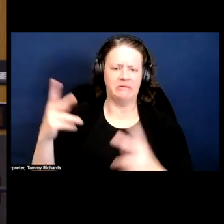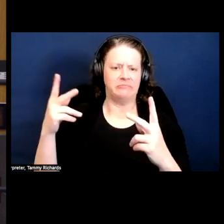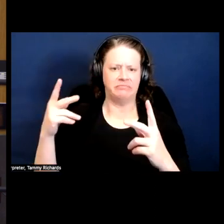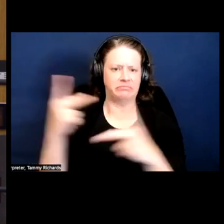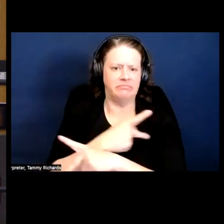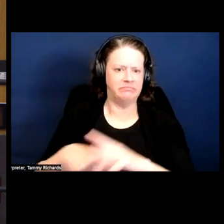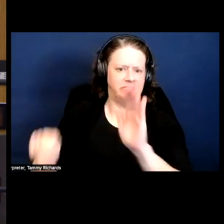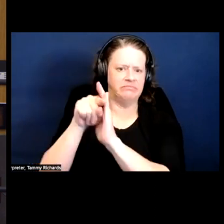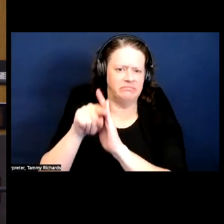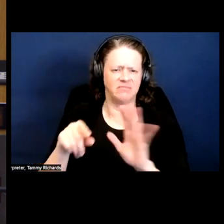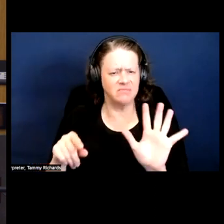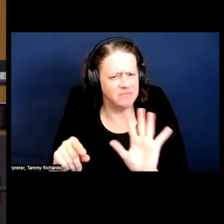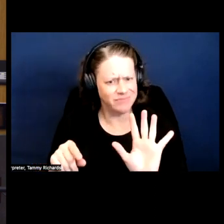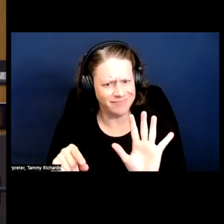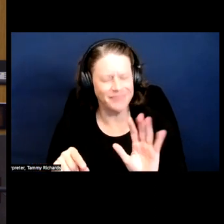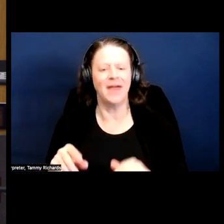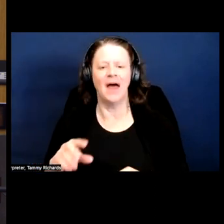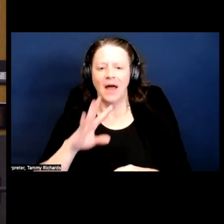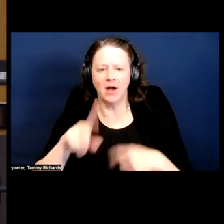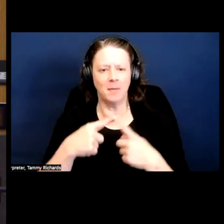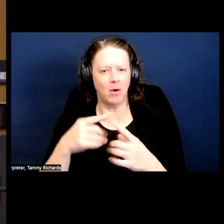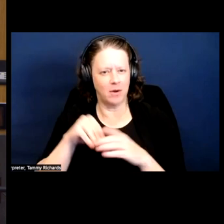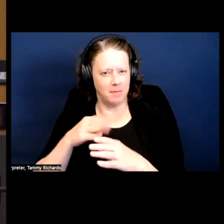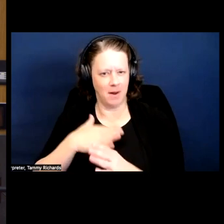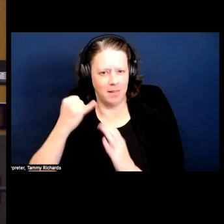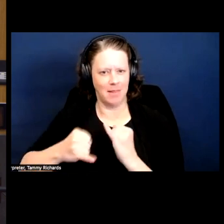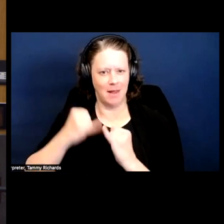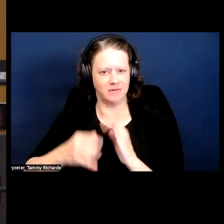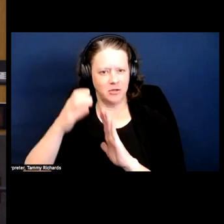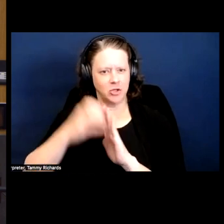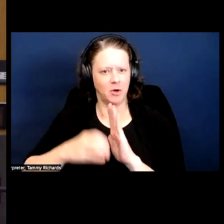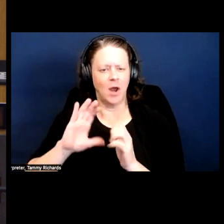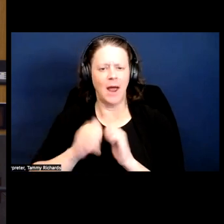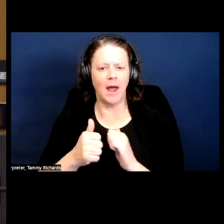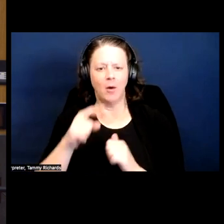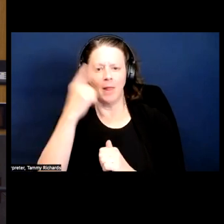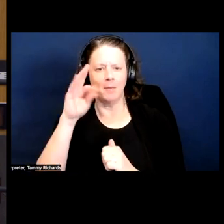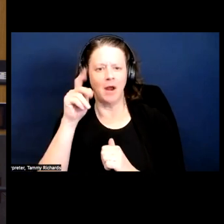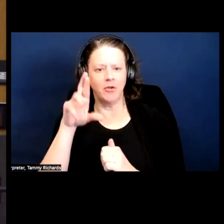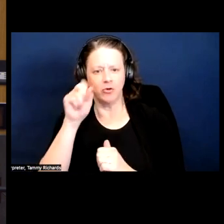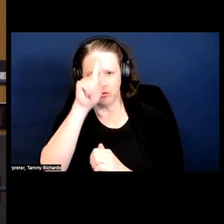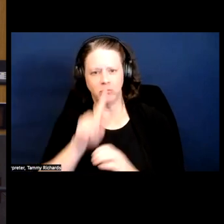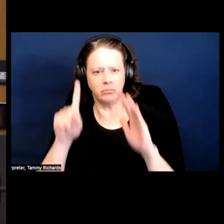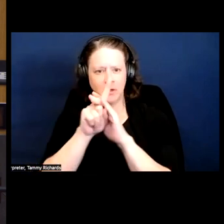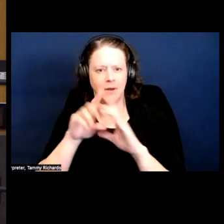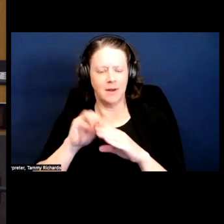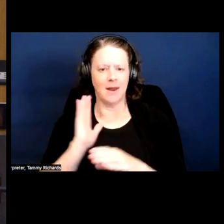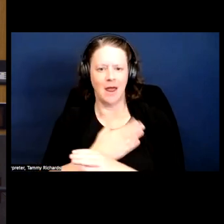And I talk about how the Panthers show up in our memory and Beyoncé and the Super Bowl